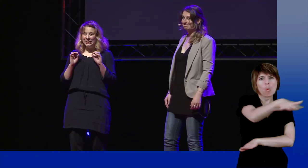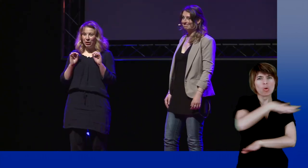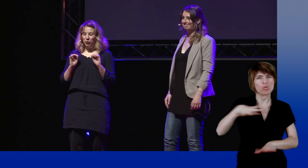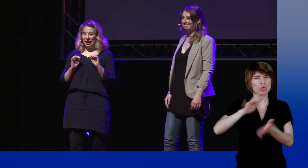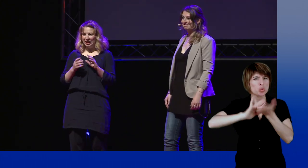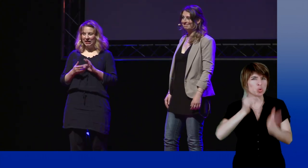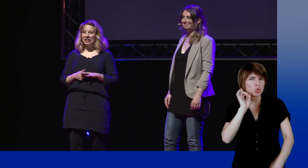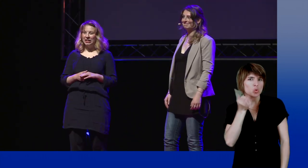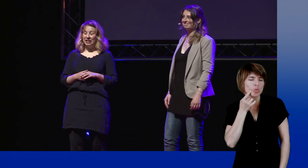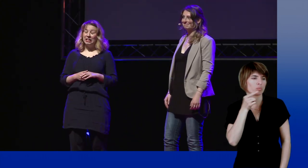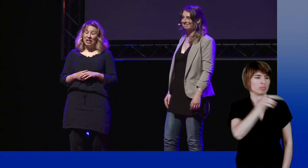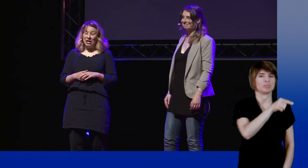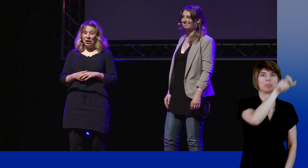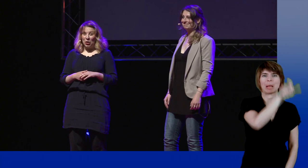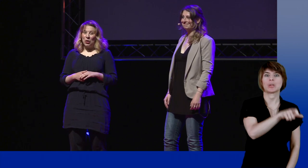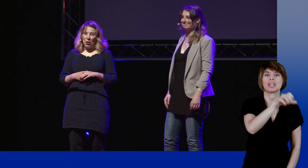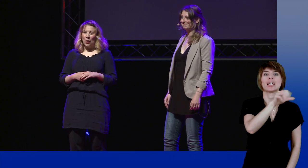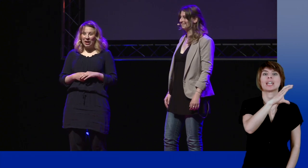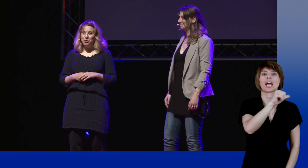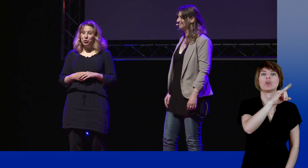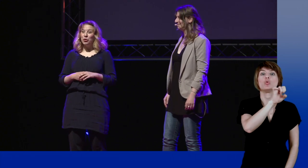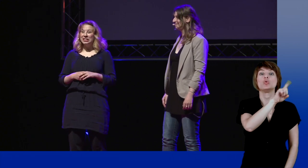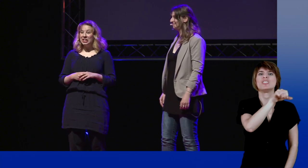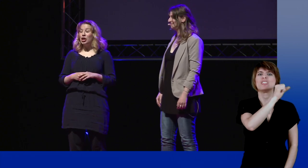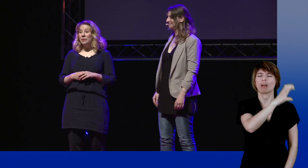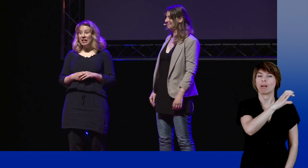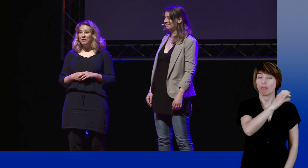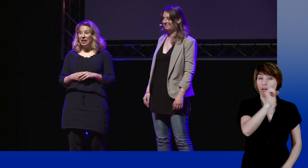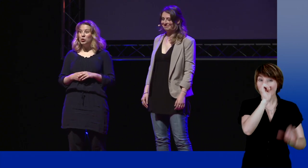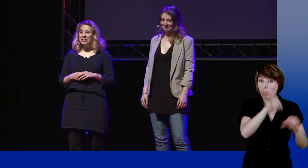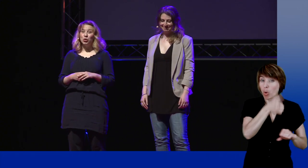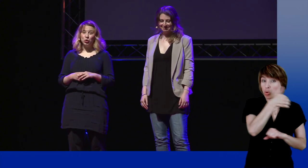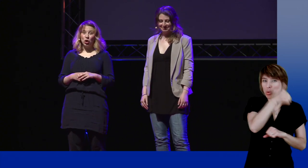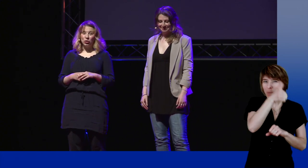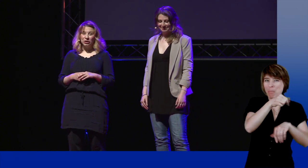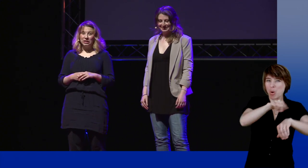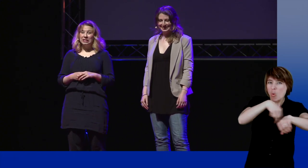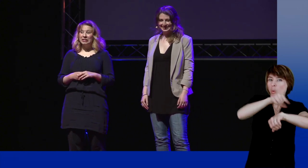Cahuzac could have lied so long as he did